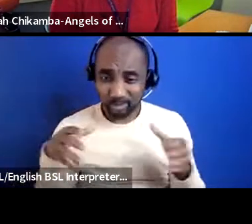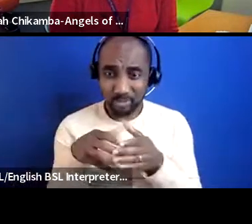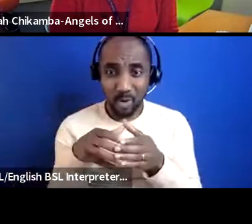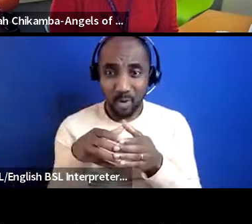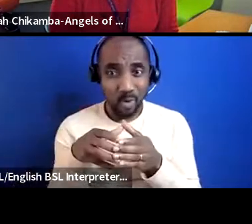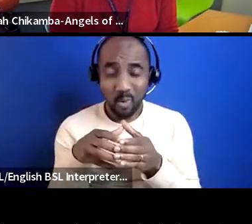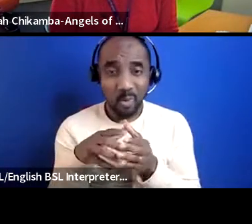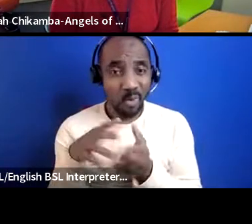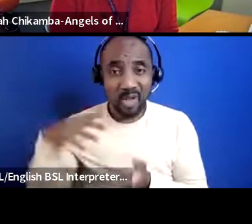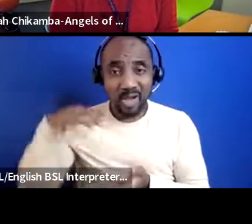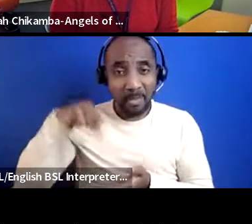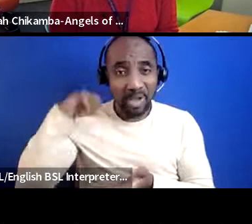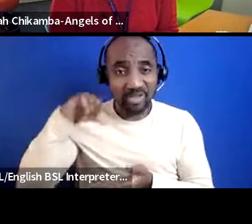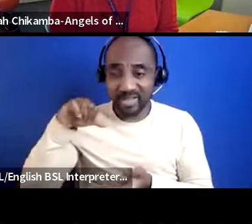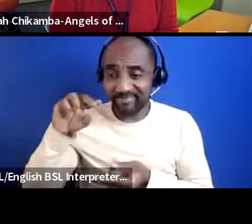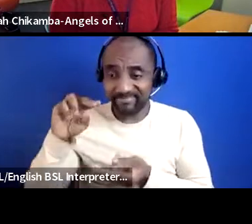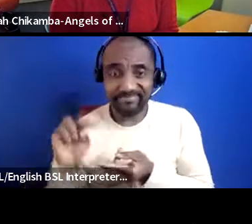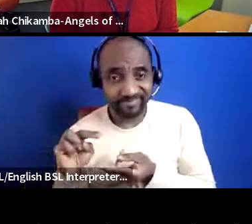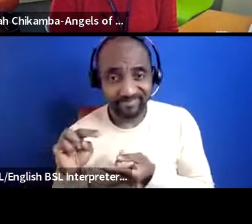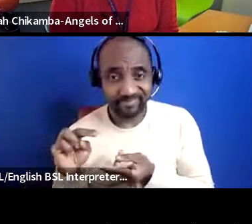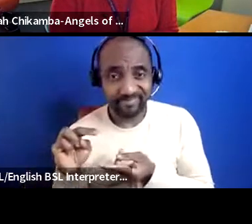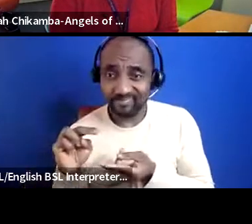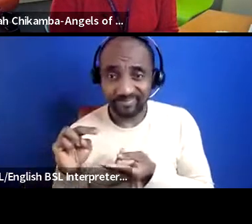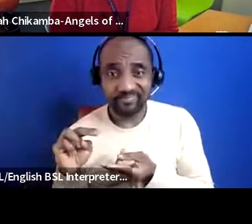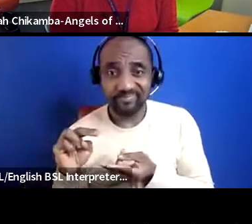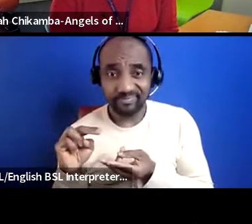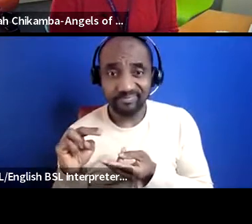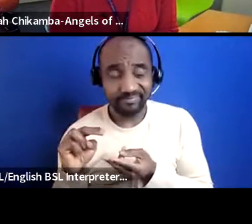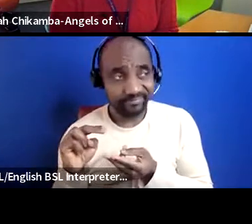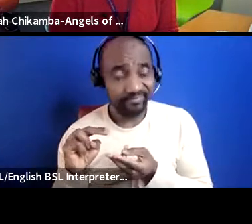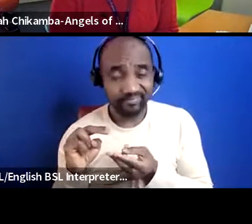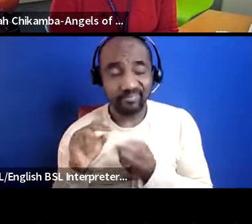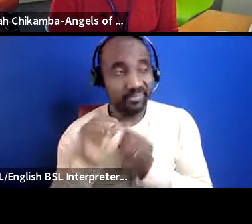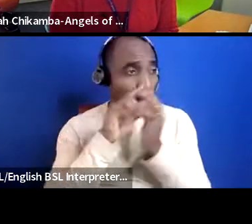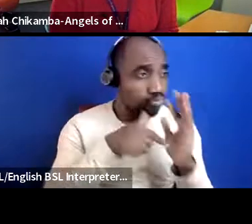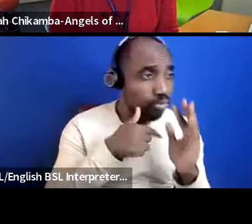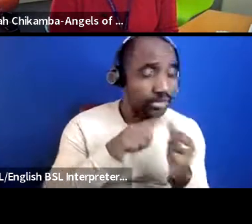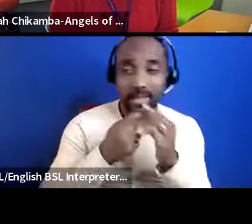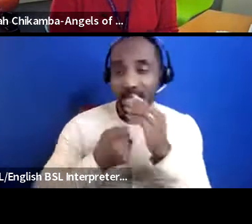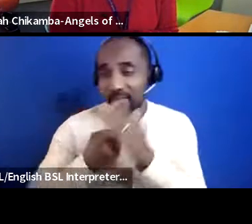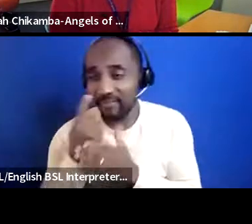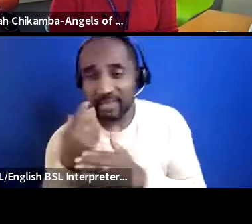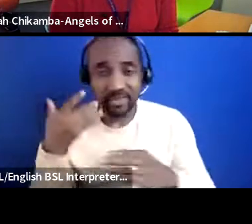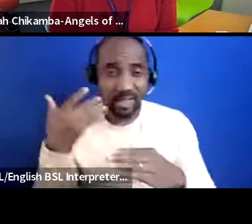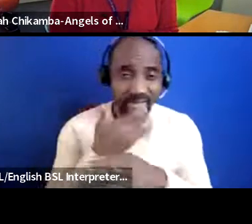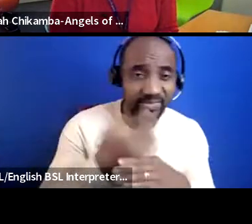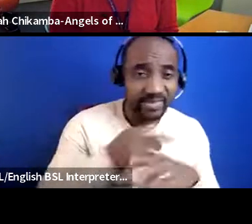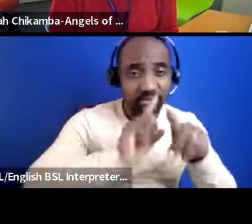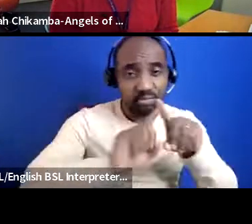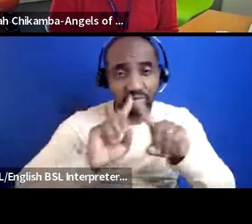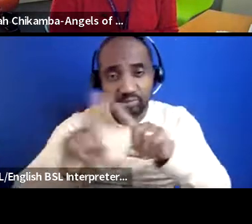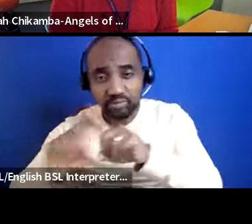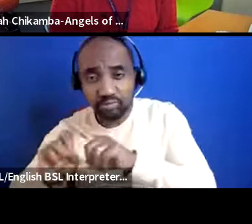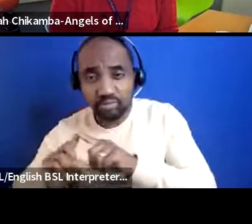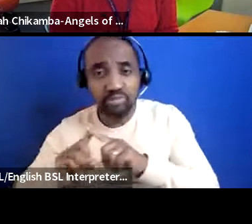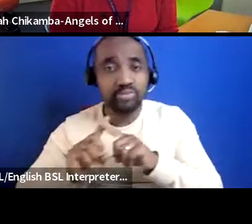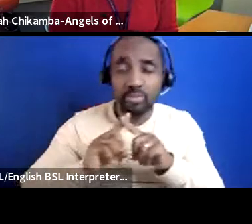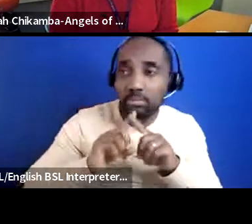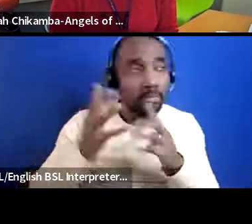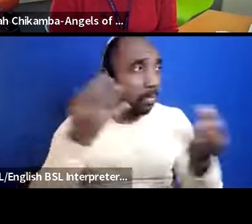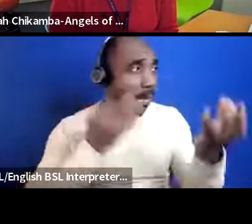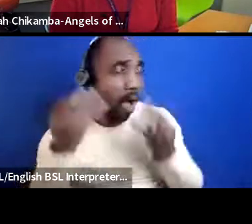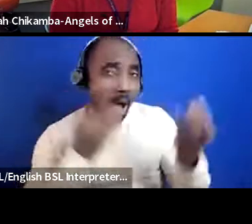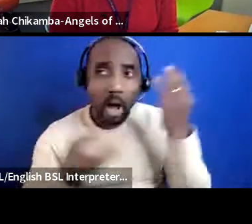we're having an awful lot of um projects events activities uh inquiries about our work